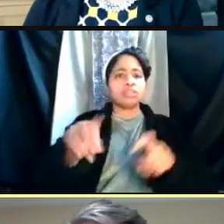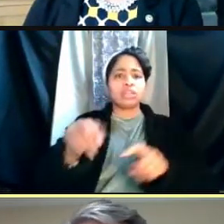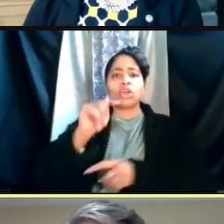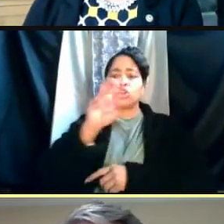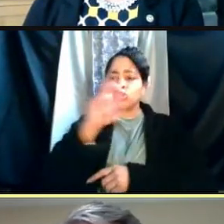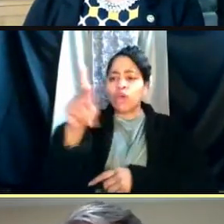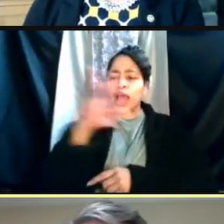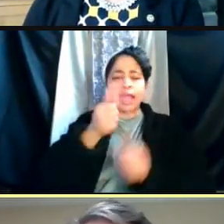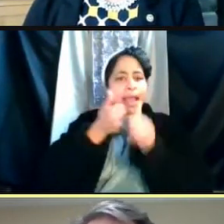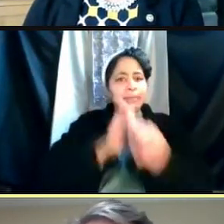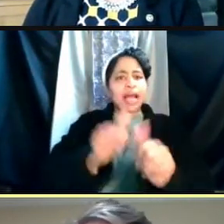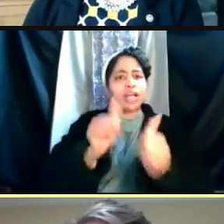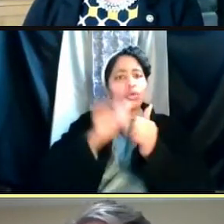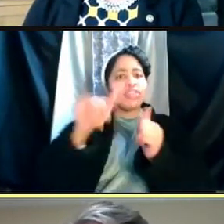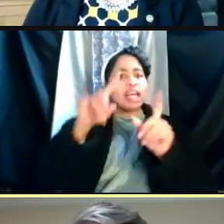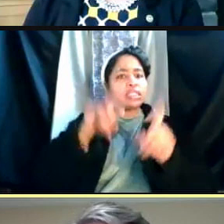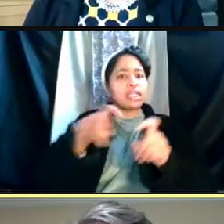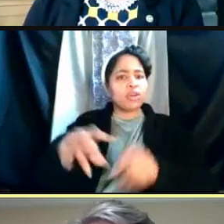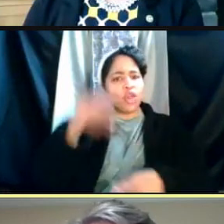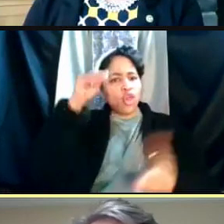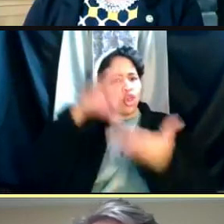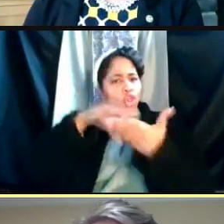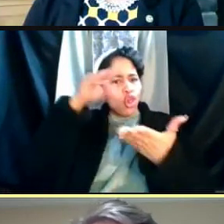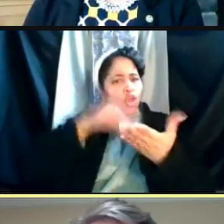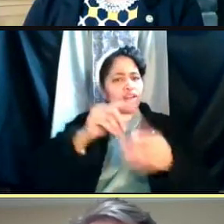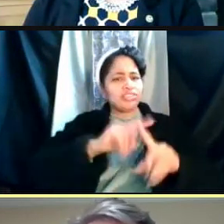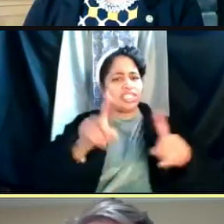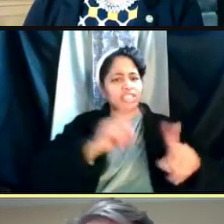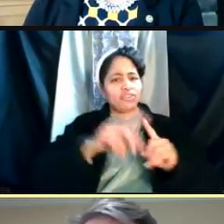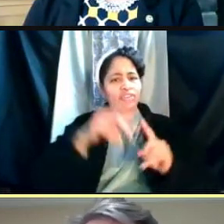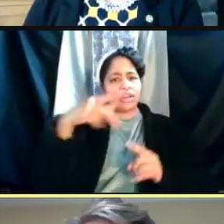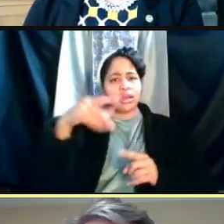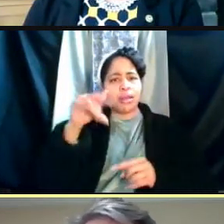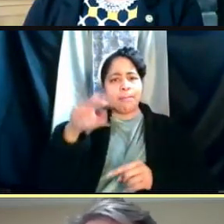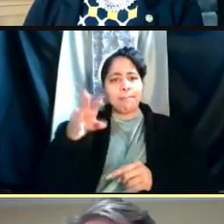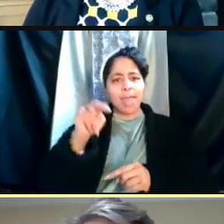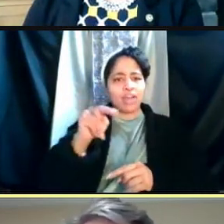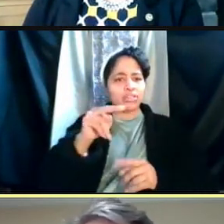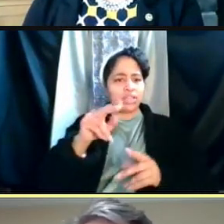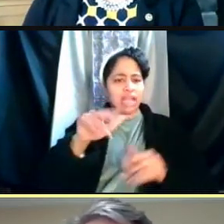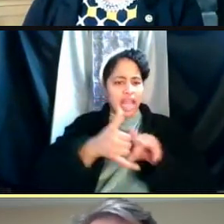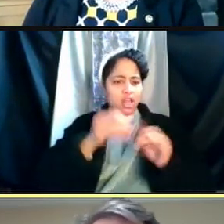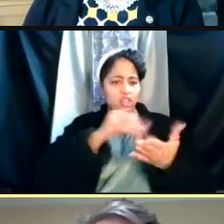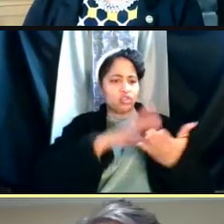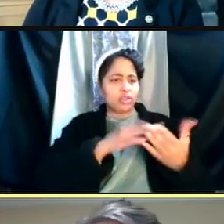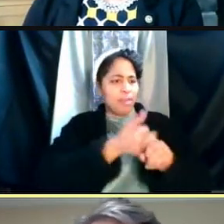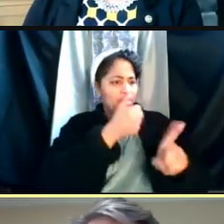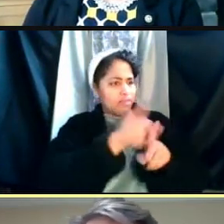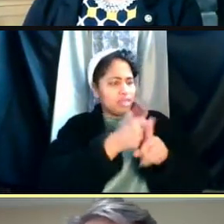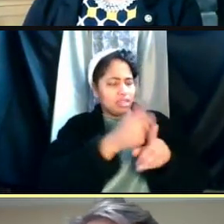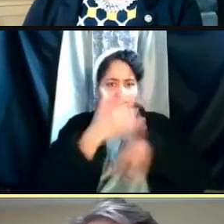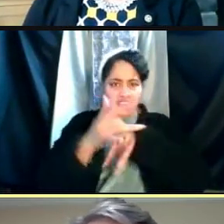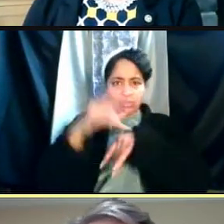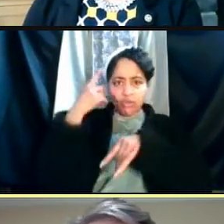and we've learned a lot about different patterns of how students are making themselves available to the testing program.